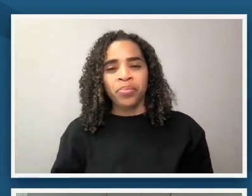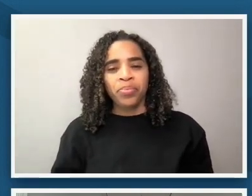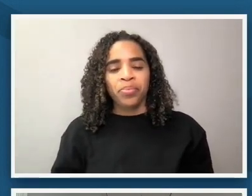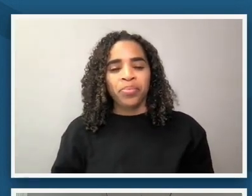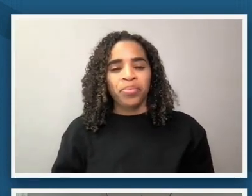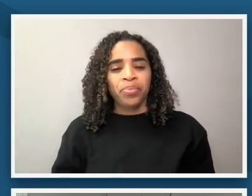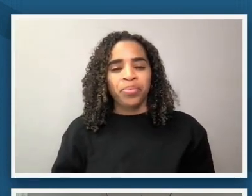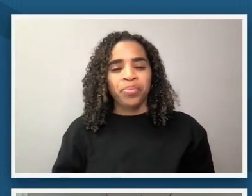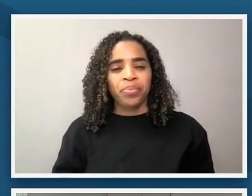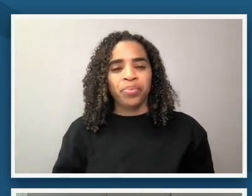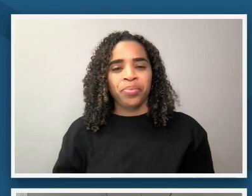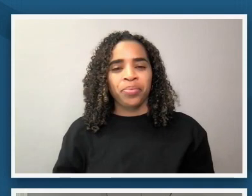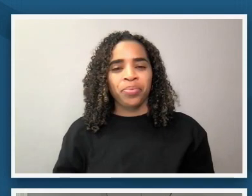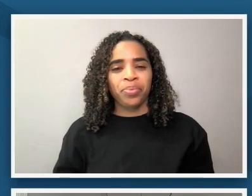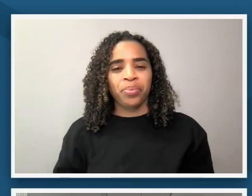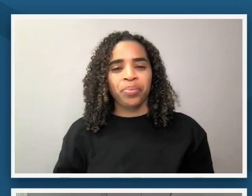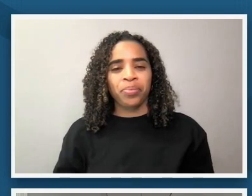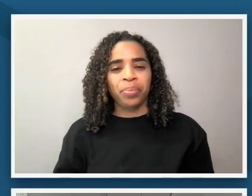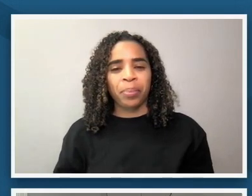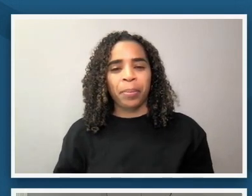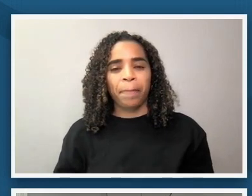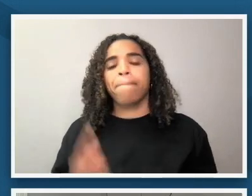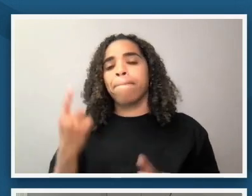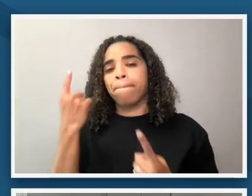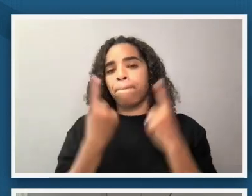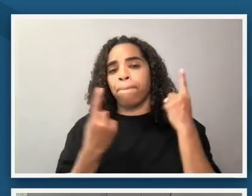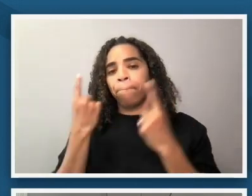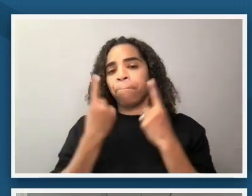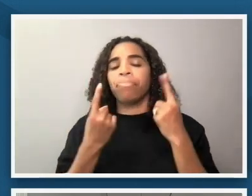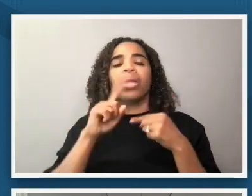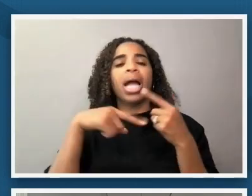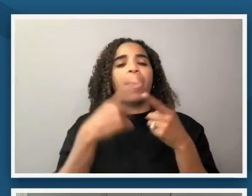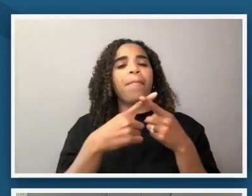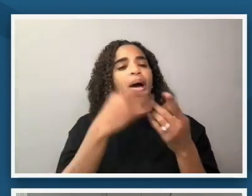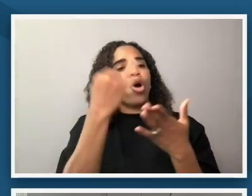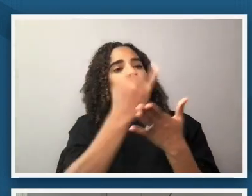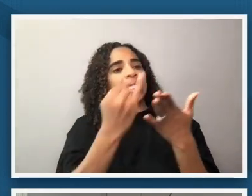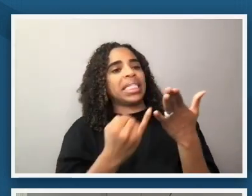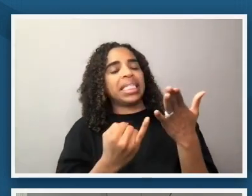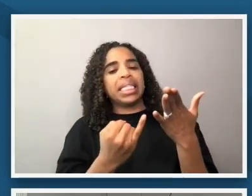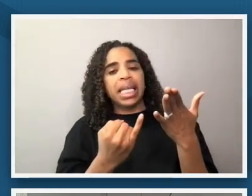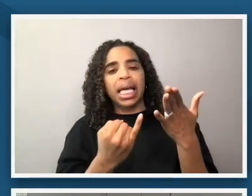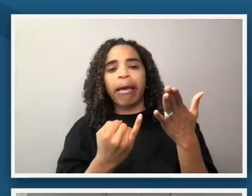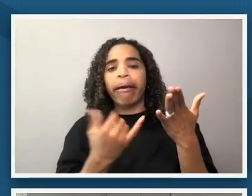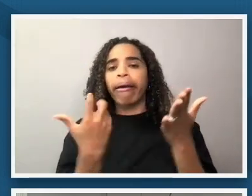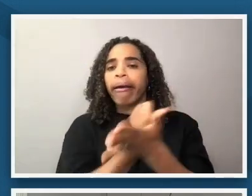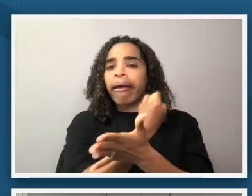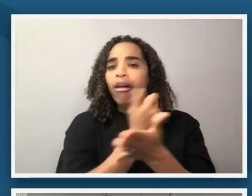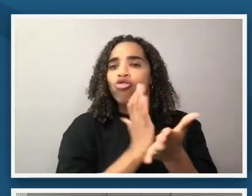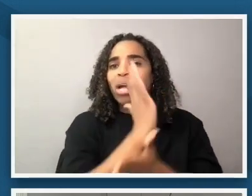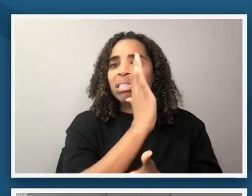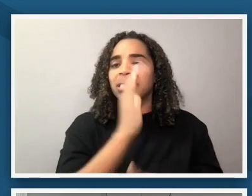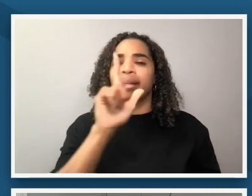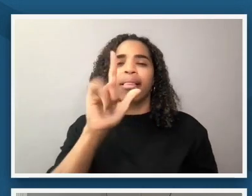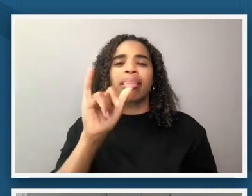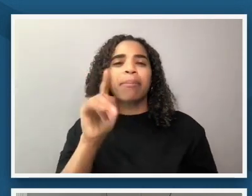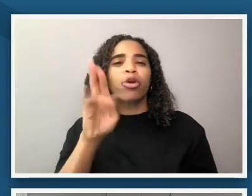how do you answer the question about